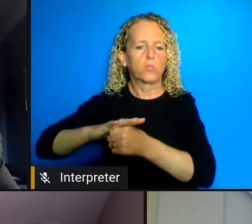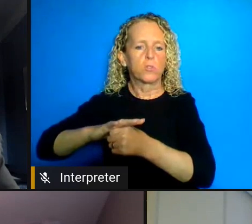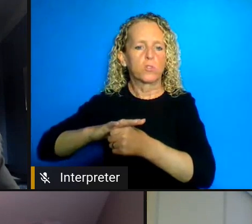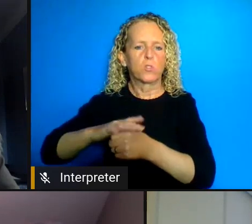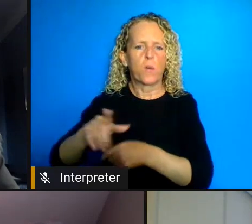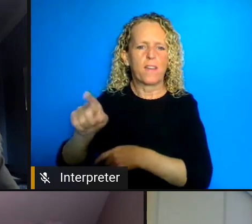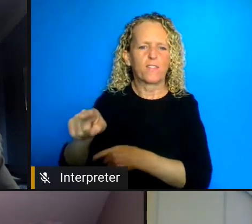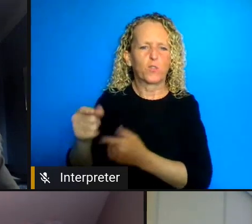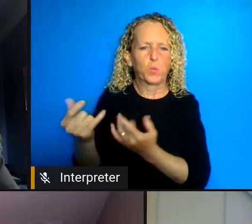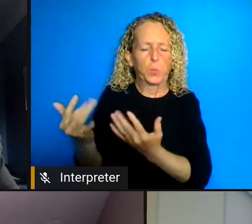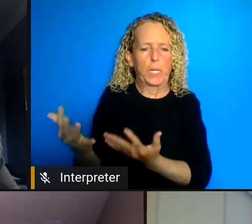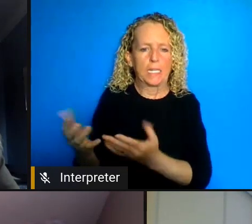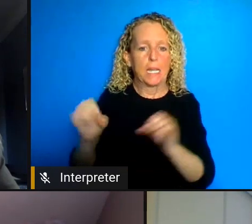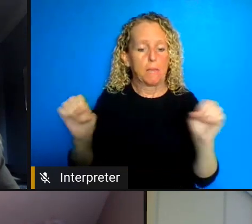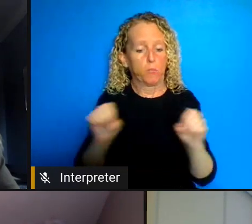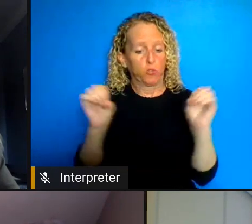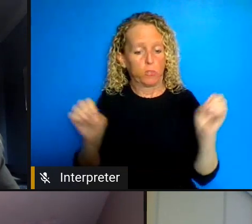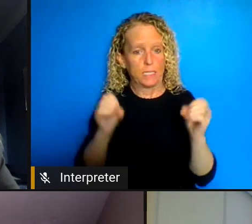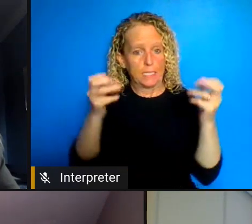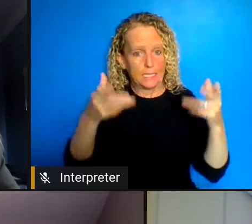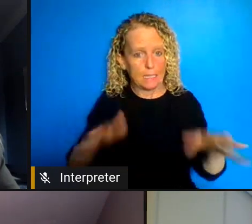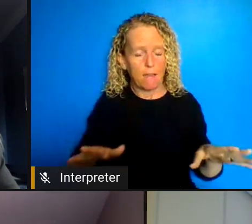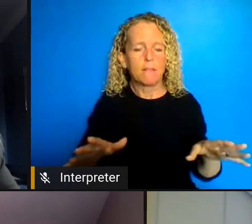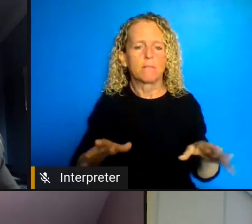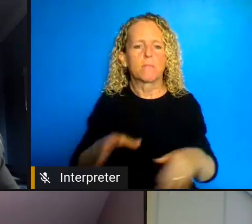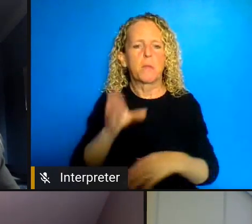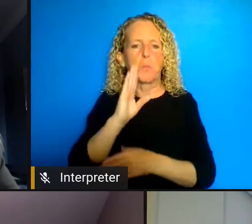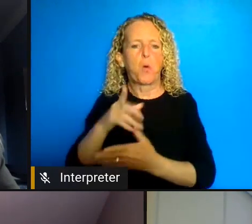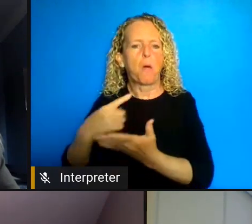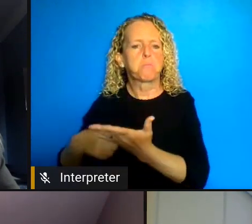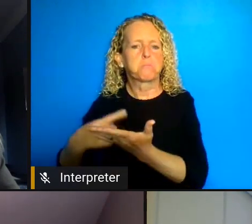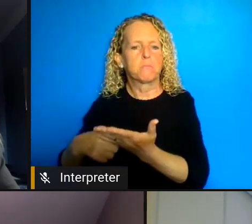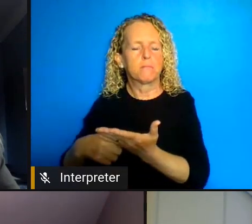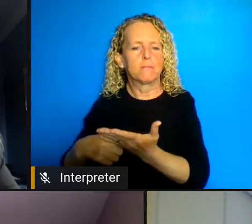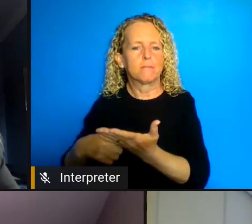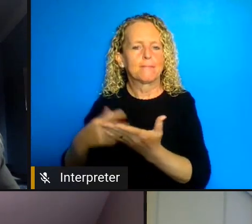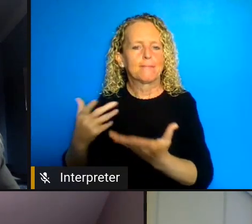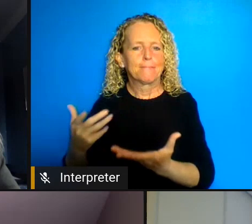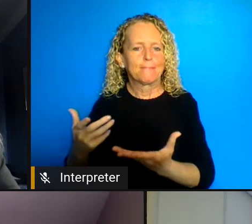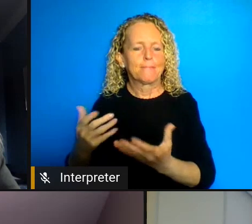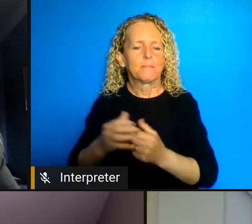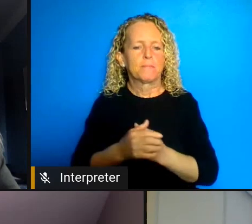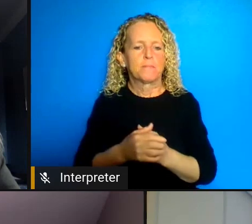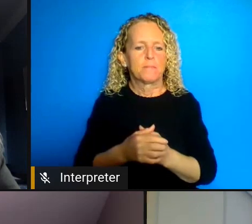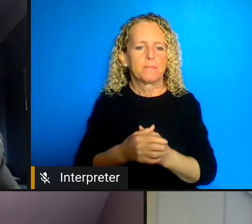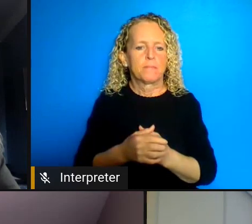before we do that sort of work so I just think it we need to we need to create